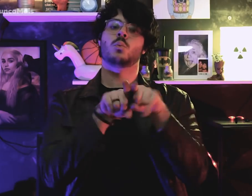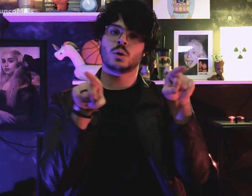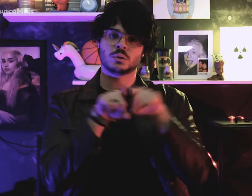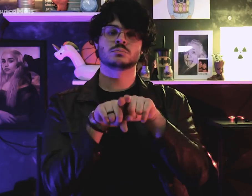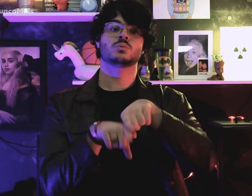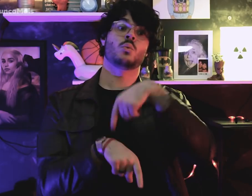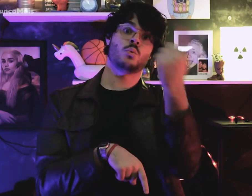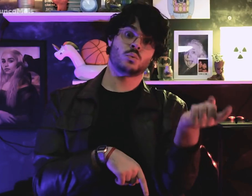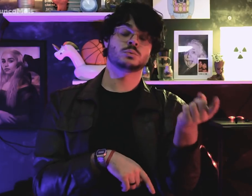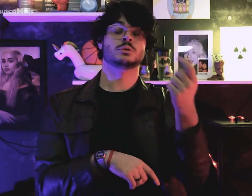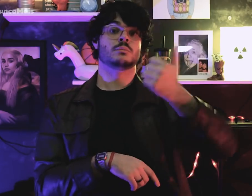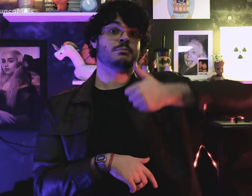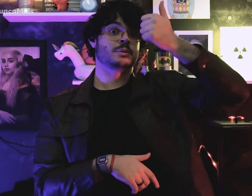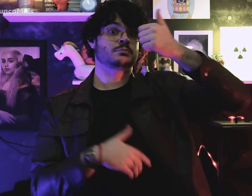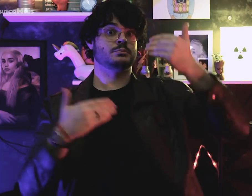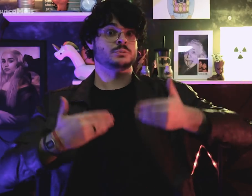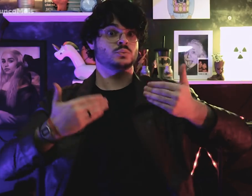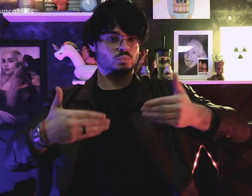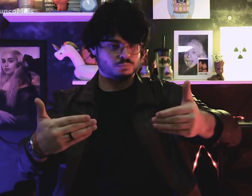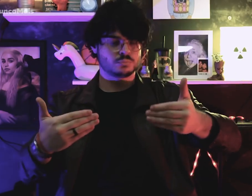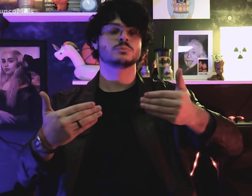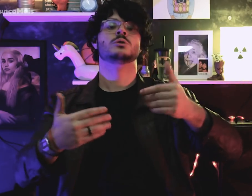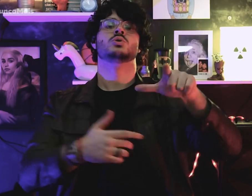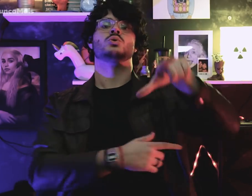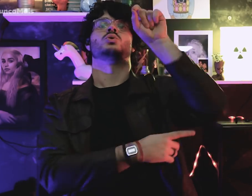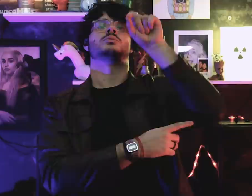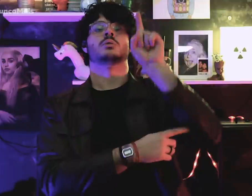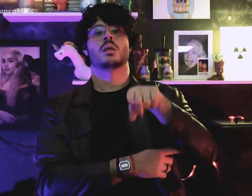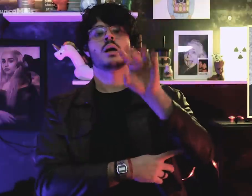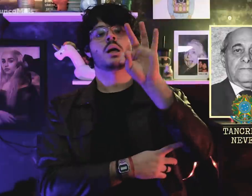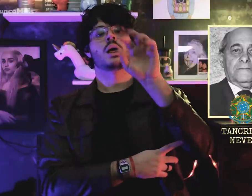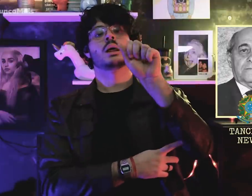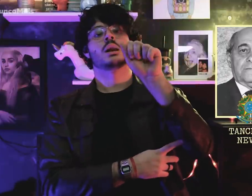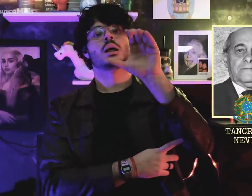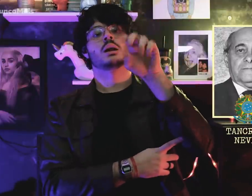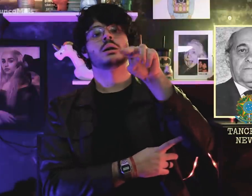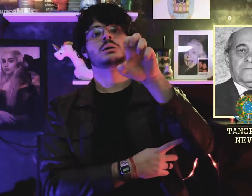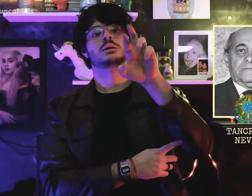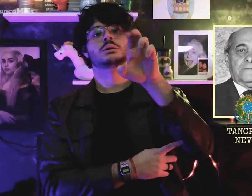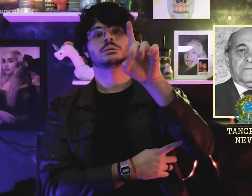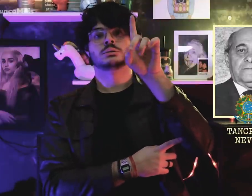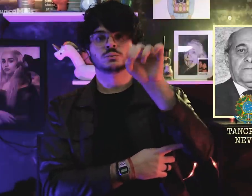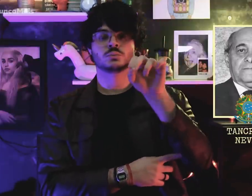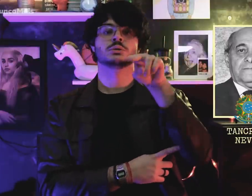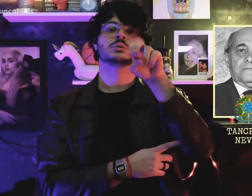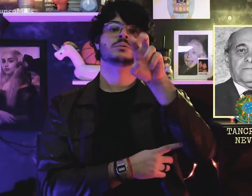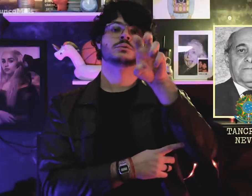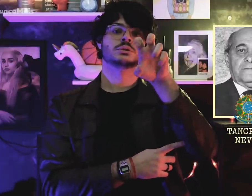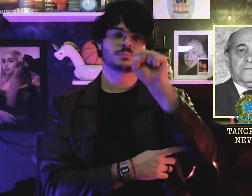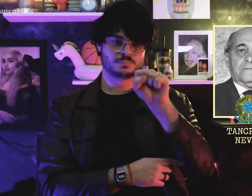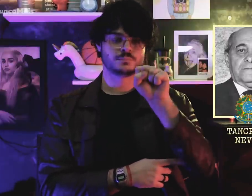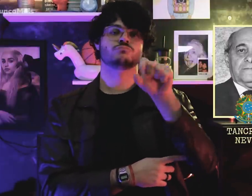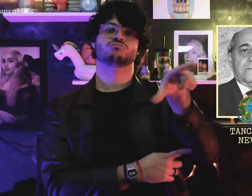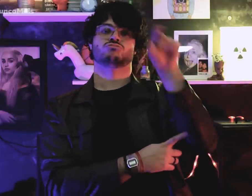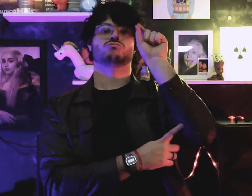and the prime minister was Tancredo Neves (PSD).